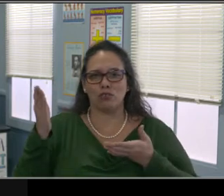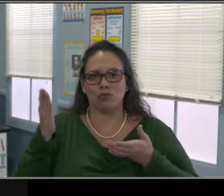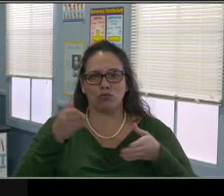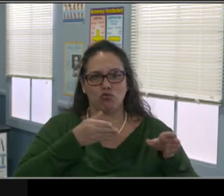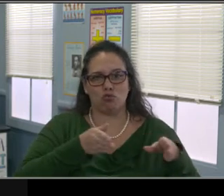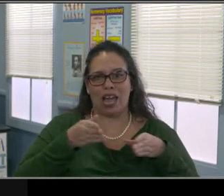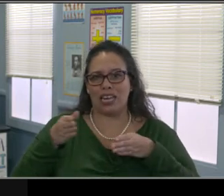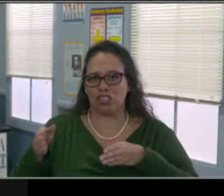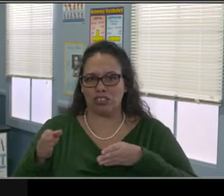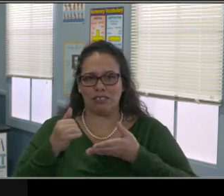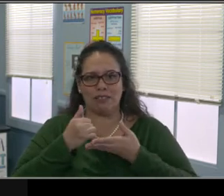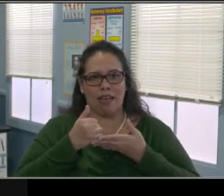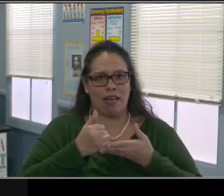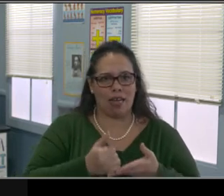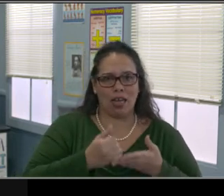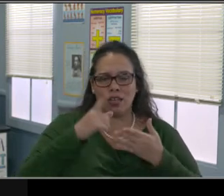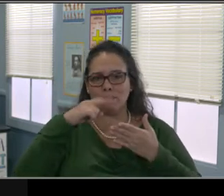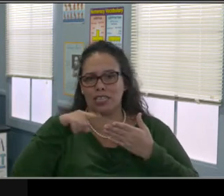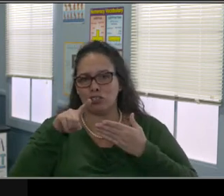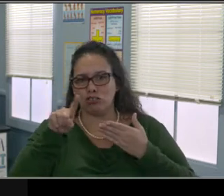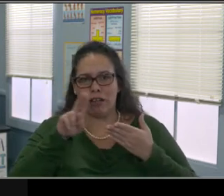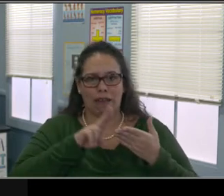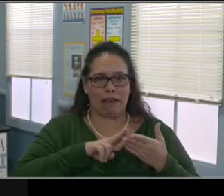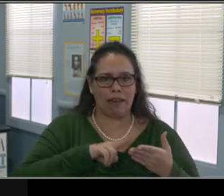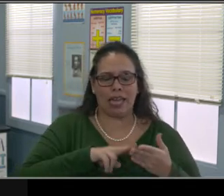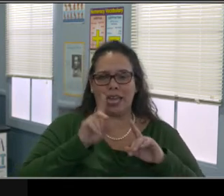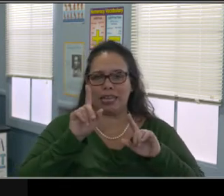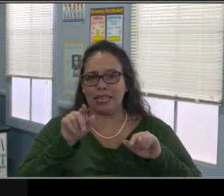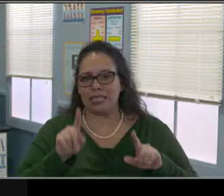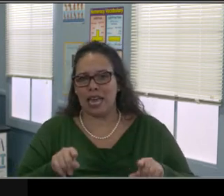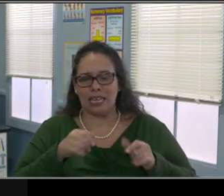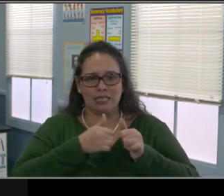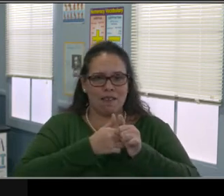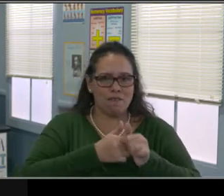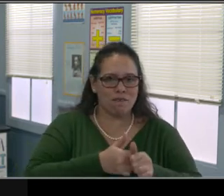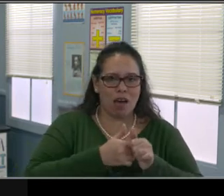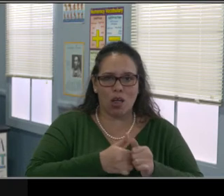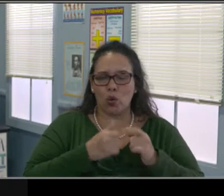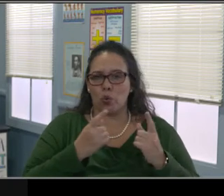who have not seen it, I'm gonna show you. There's one other thing.